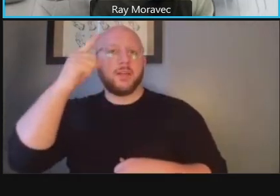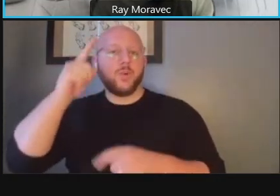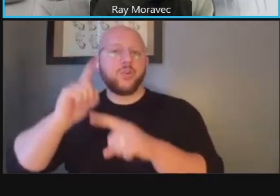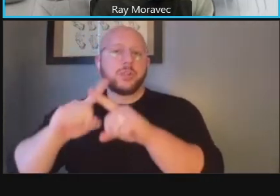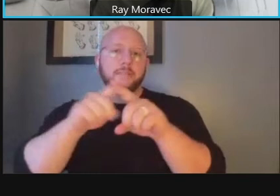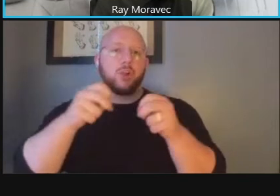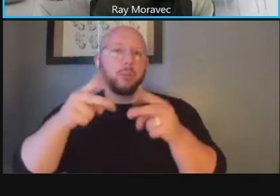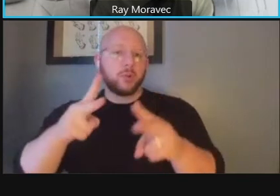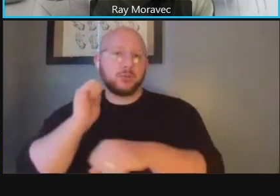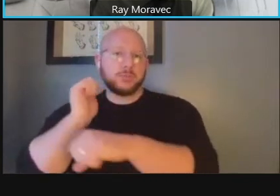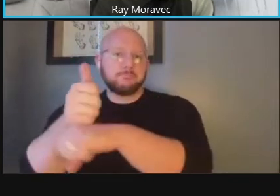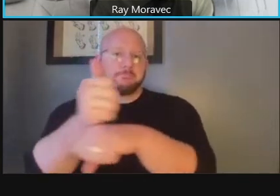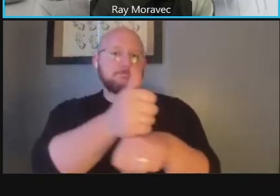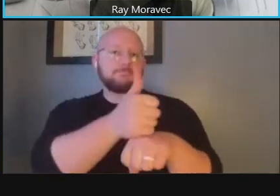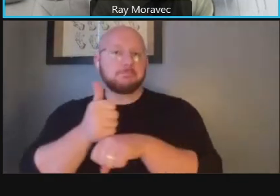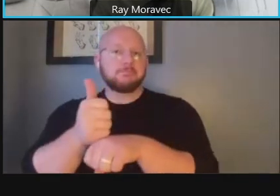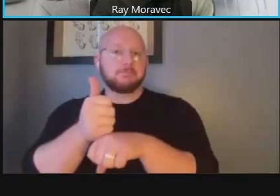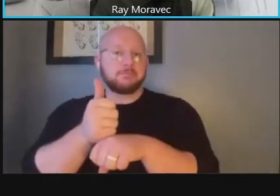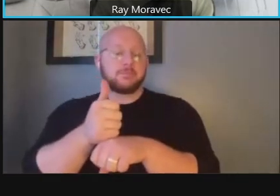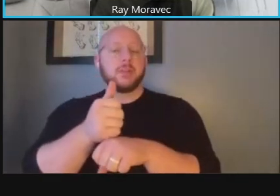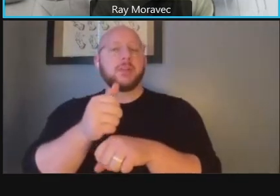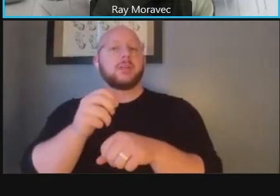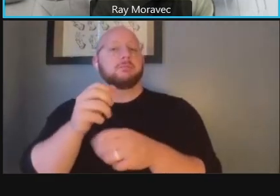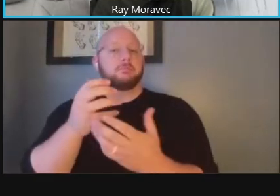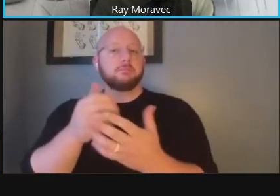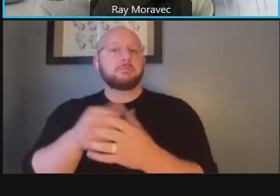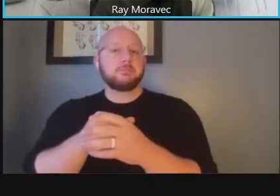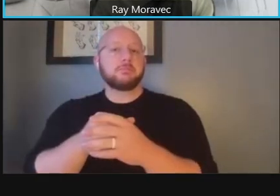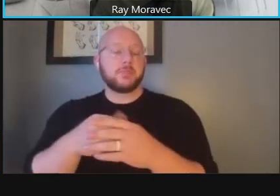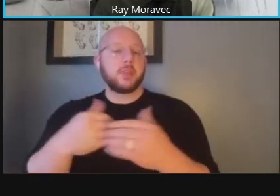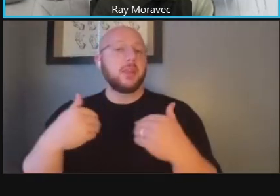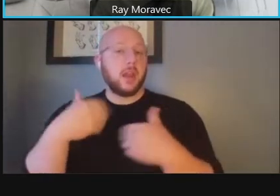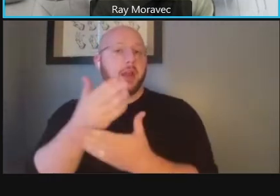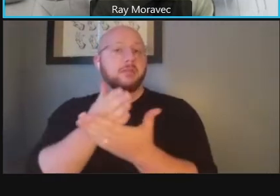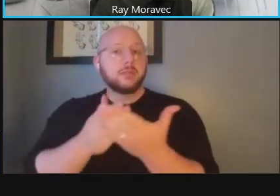whether it's resting areas or seating there are some tree pets continuous